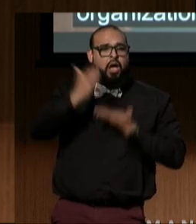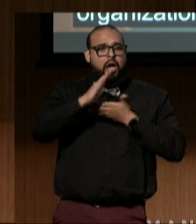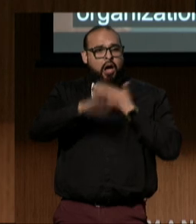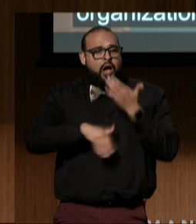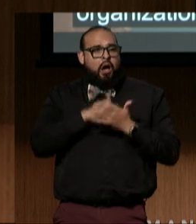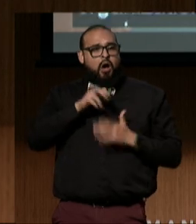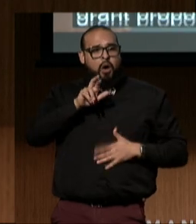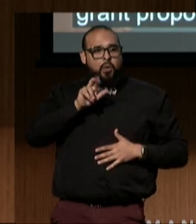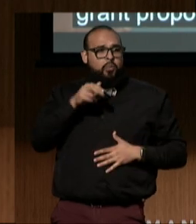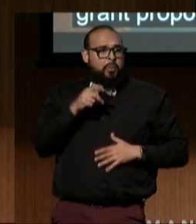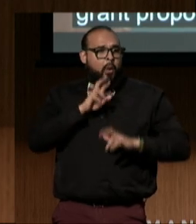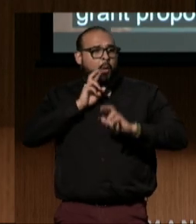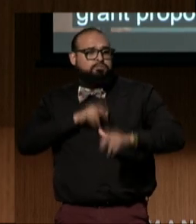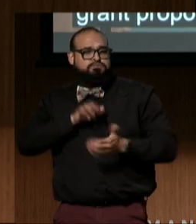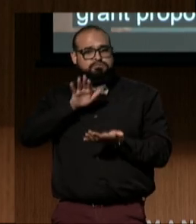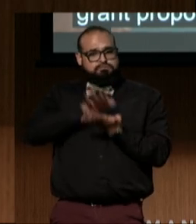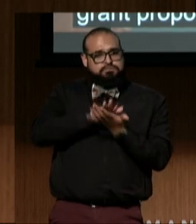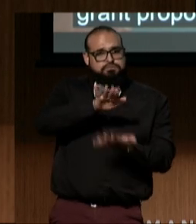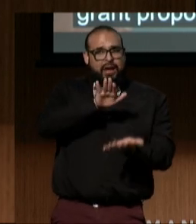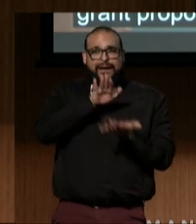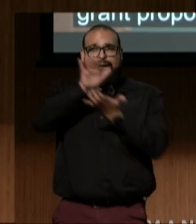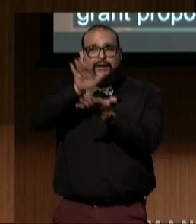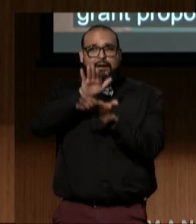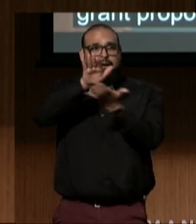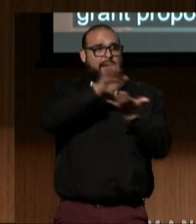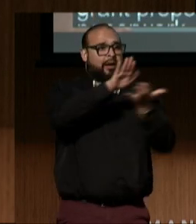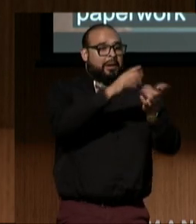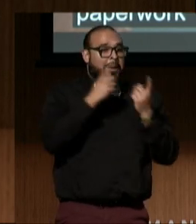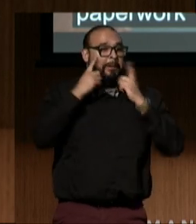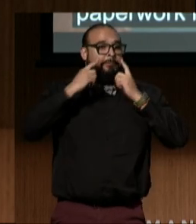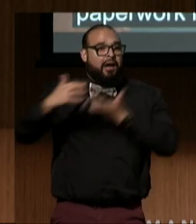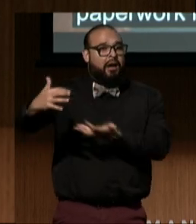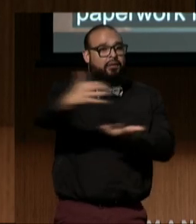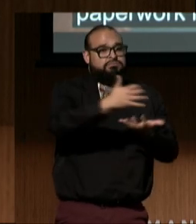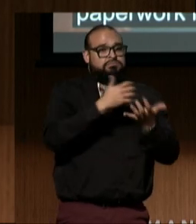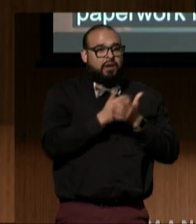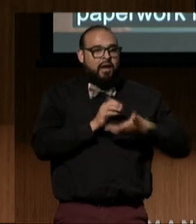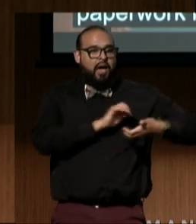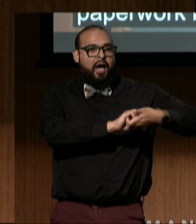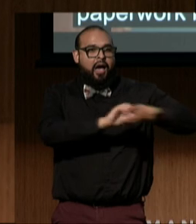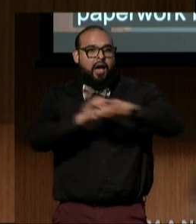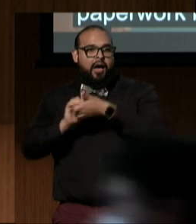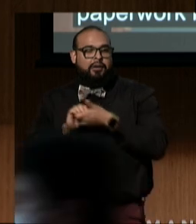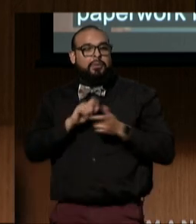needed to keep those funds coming in, and forging relationships with donors and foundations.